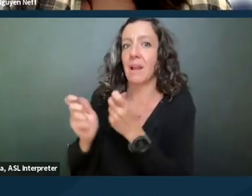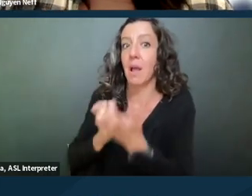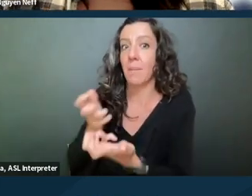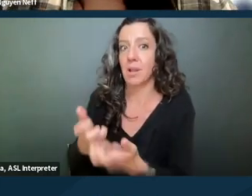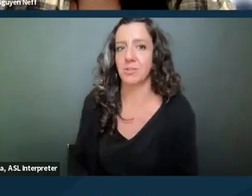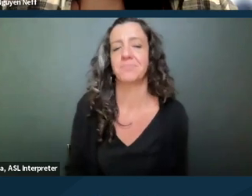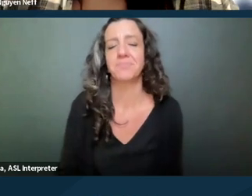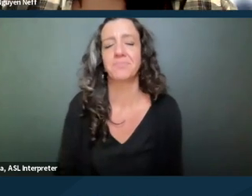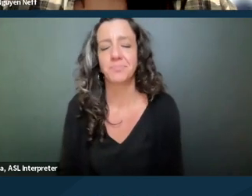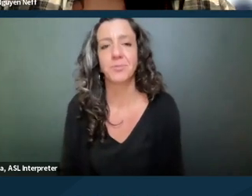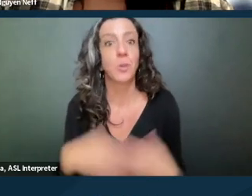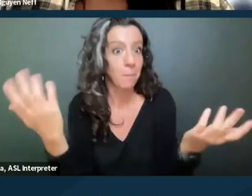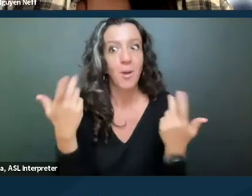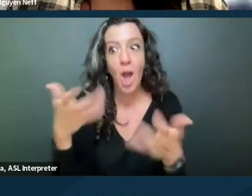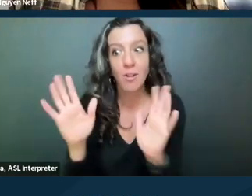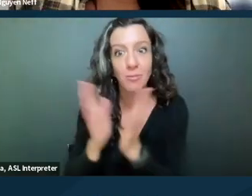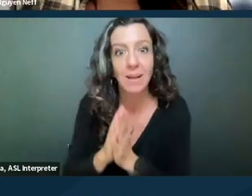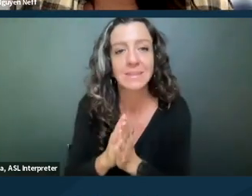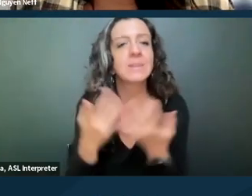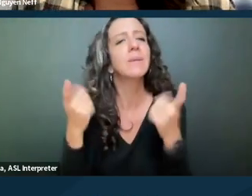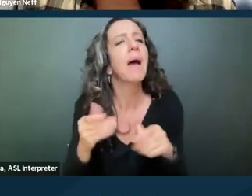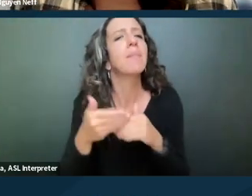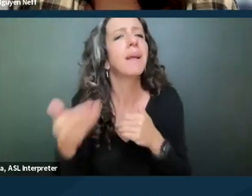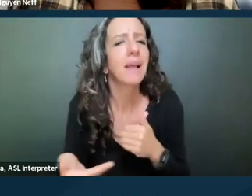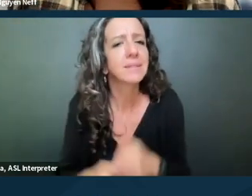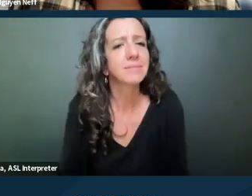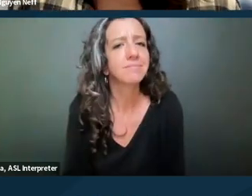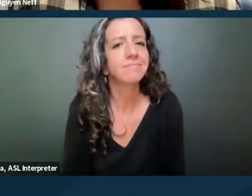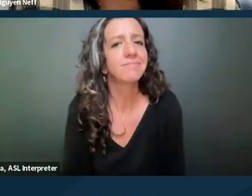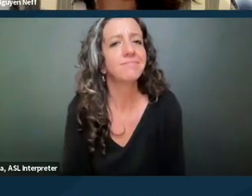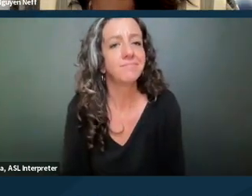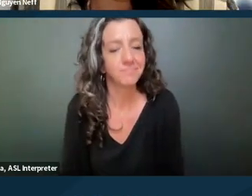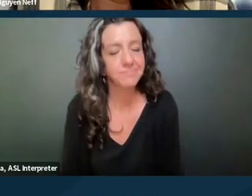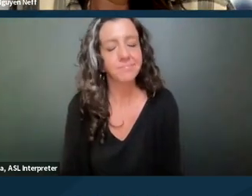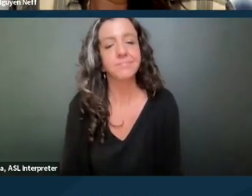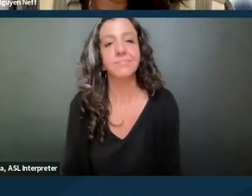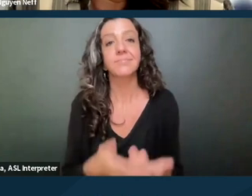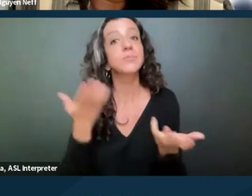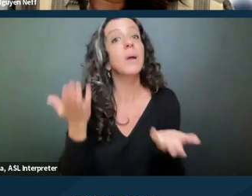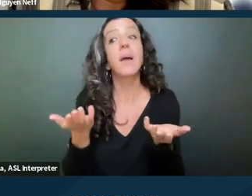Okay, so you've made the request, what happens after you've made their request? So how might the landlord respond,